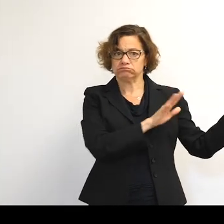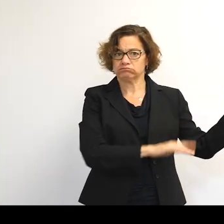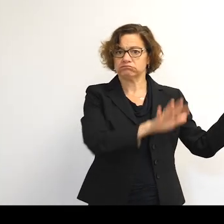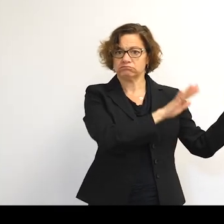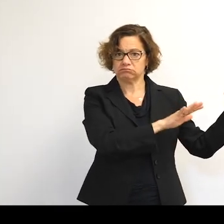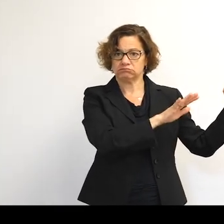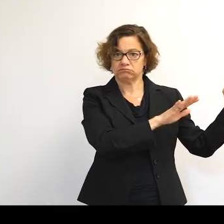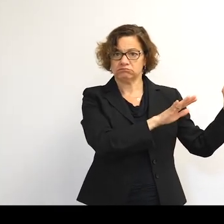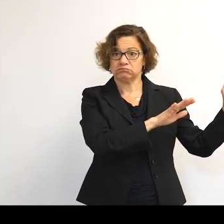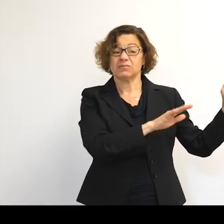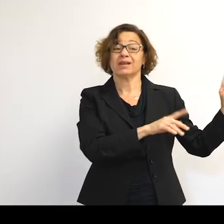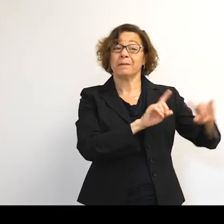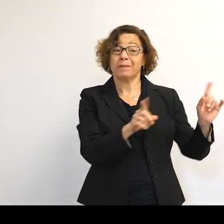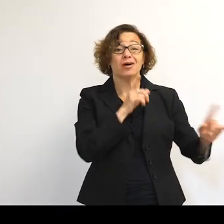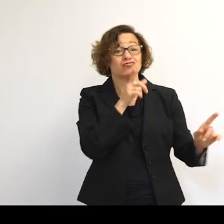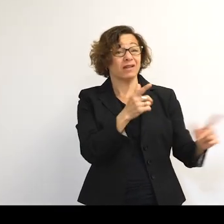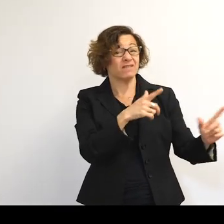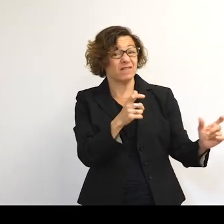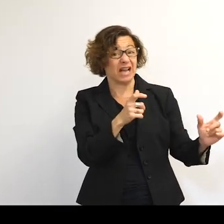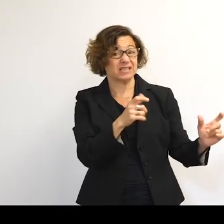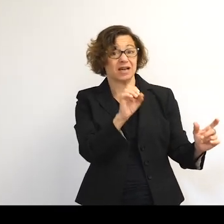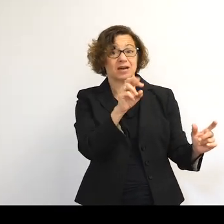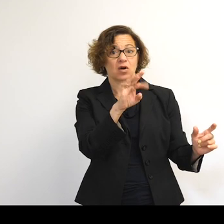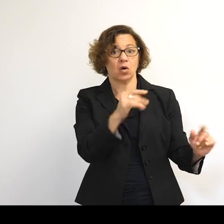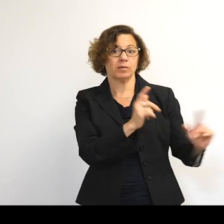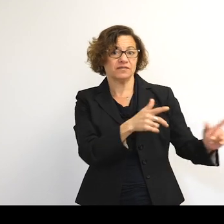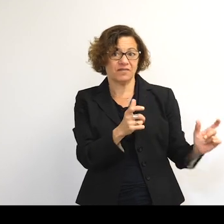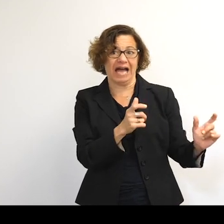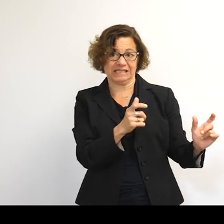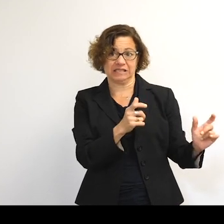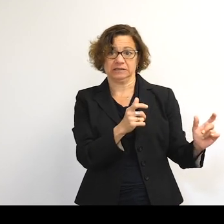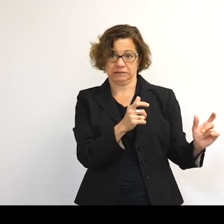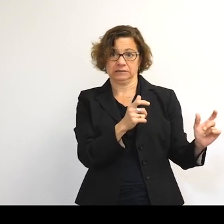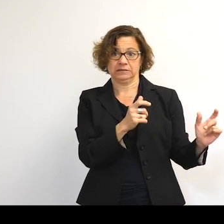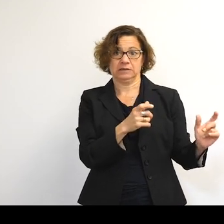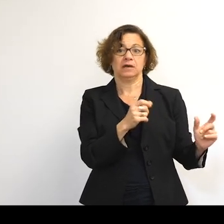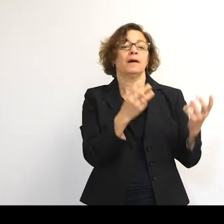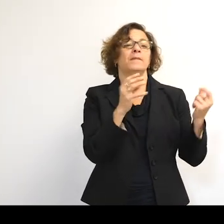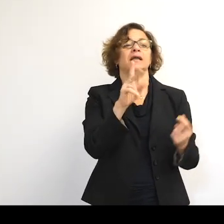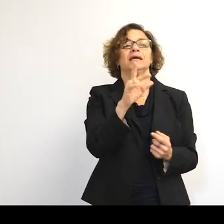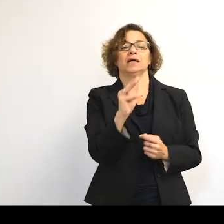But in fact, these objects are moving very quickly. And orbit is very fast. Many kilometers per second, objects